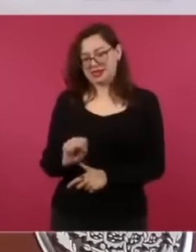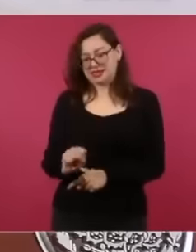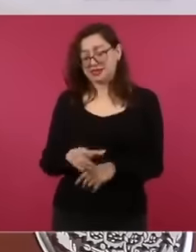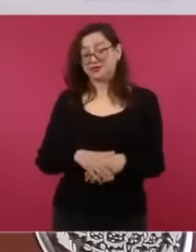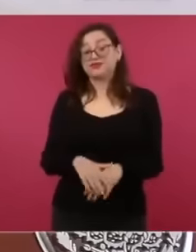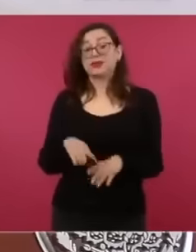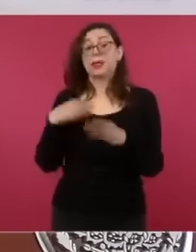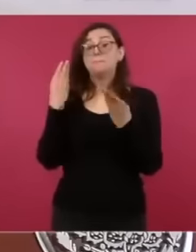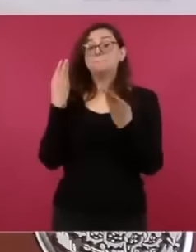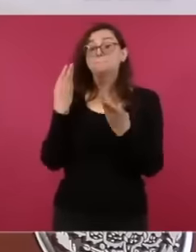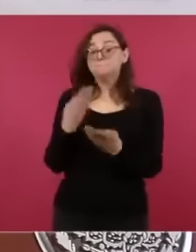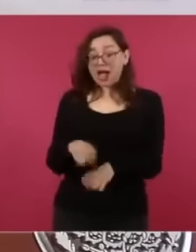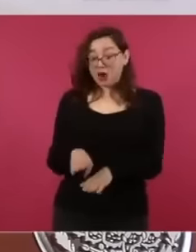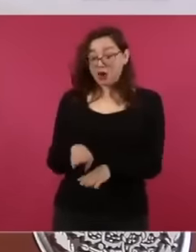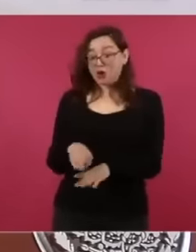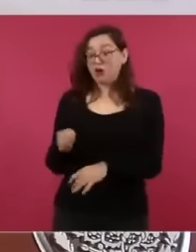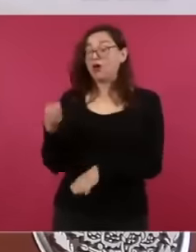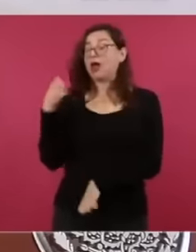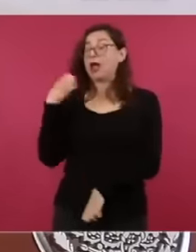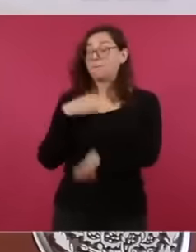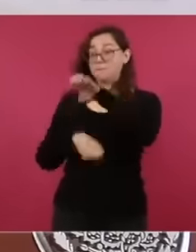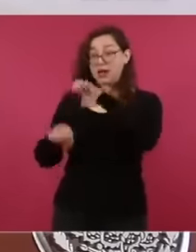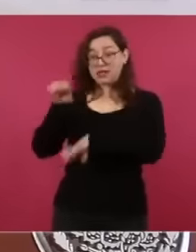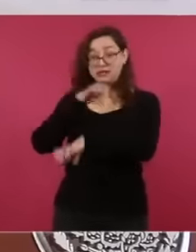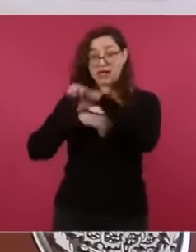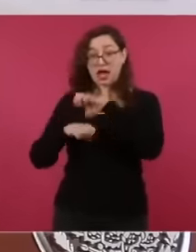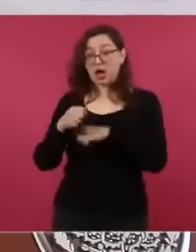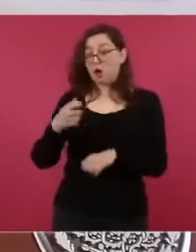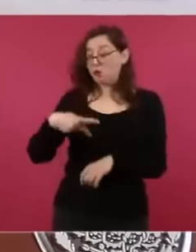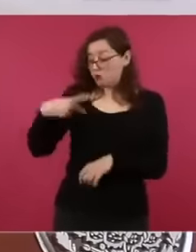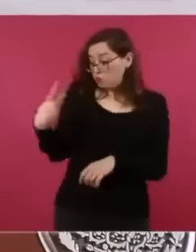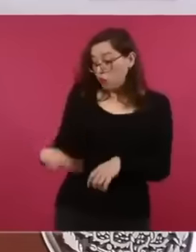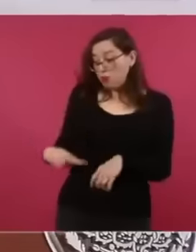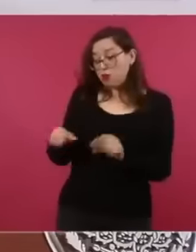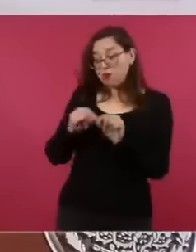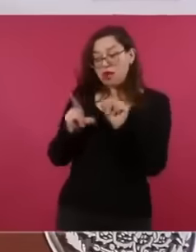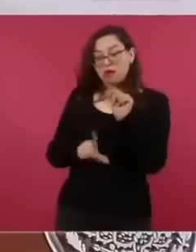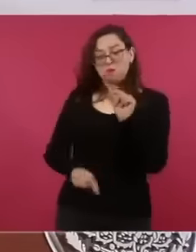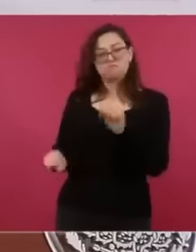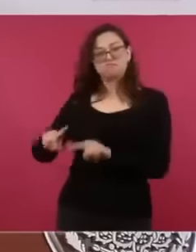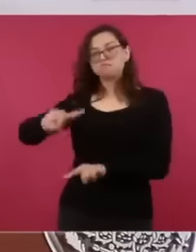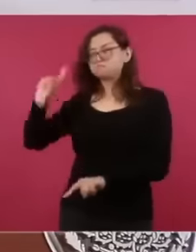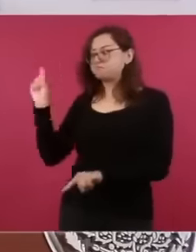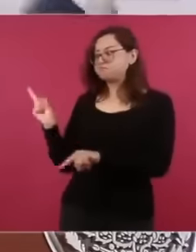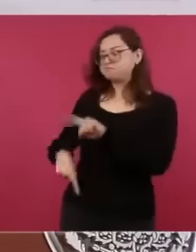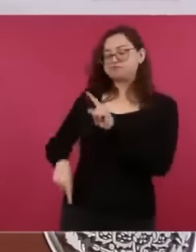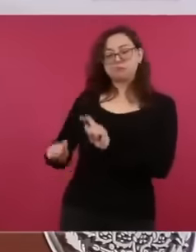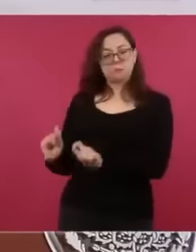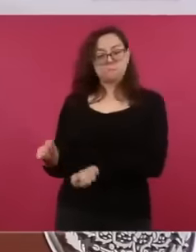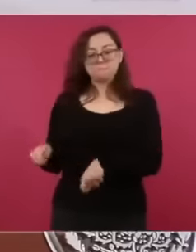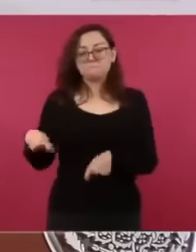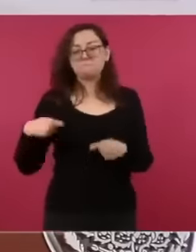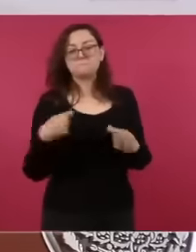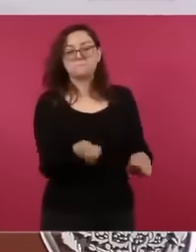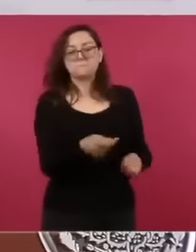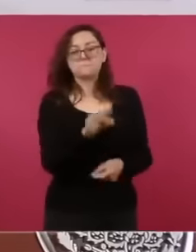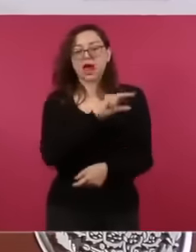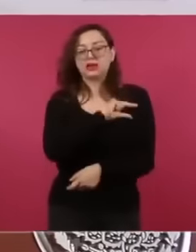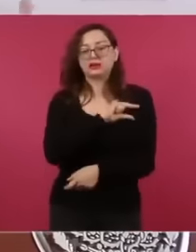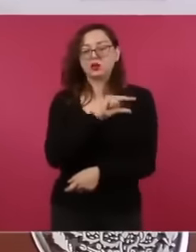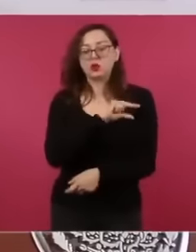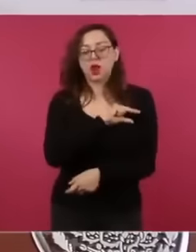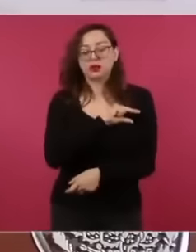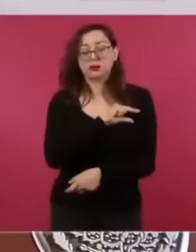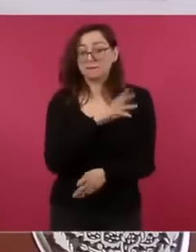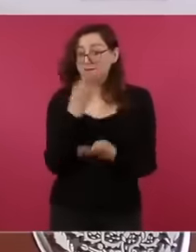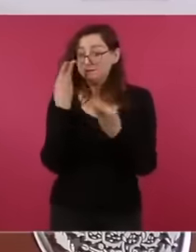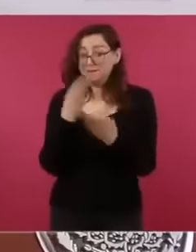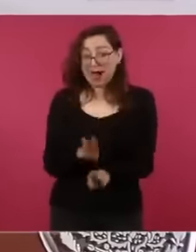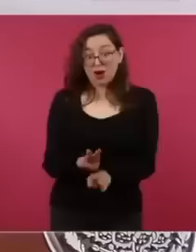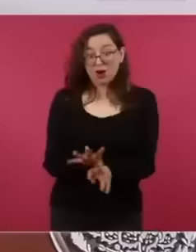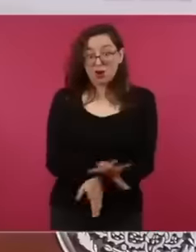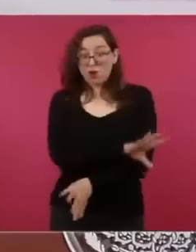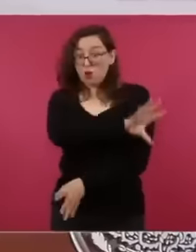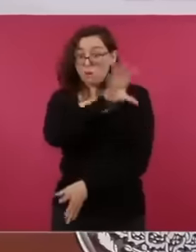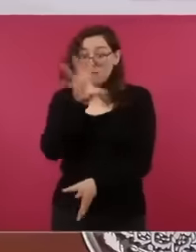the big companies. Let's remember the companies. All the banks. All the